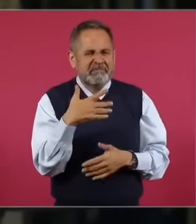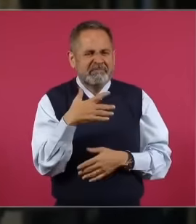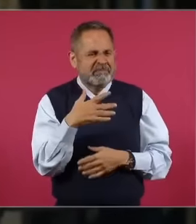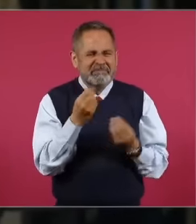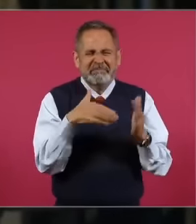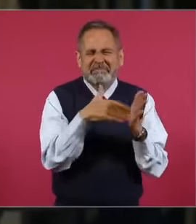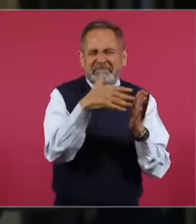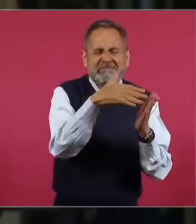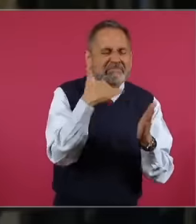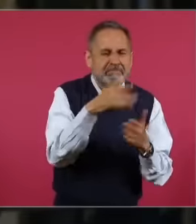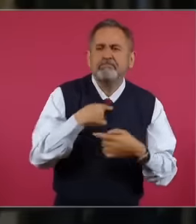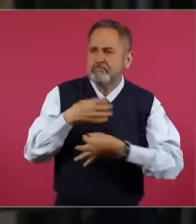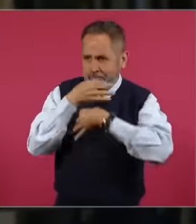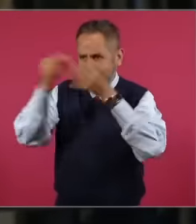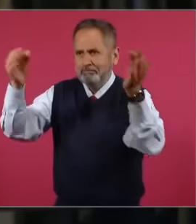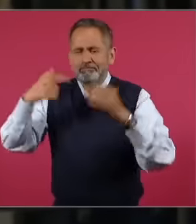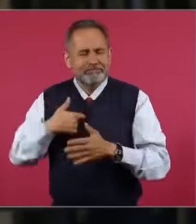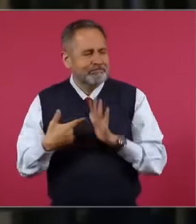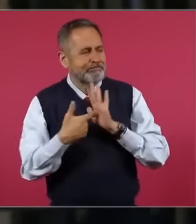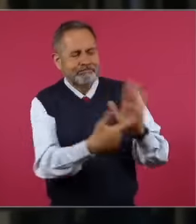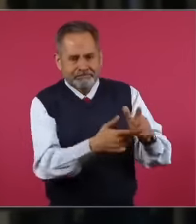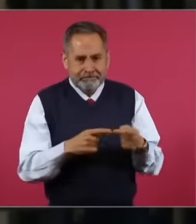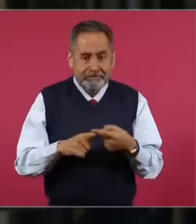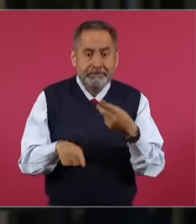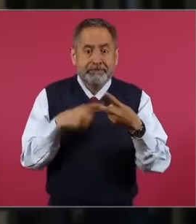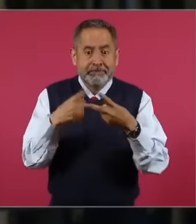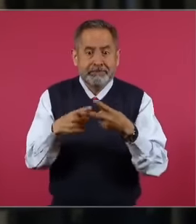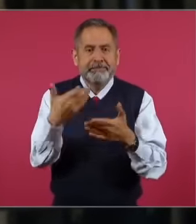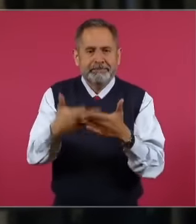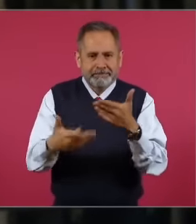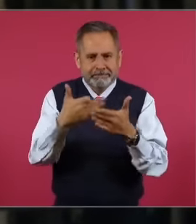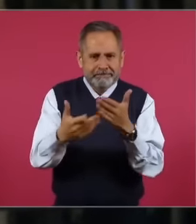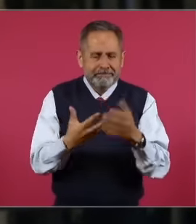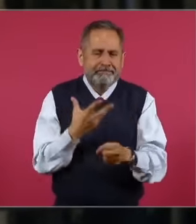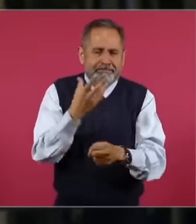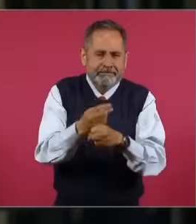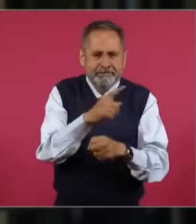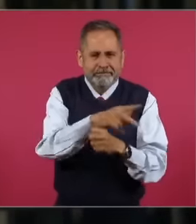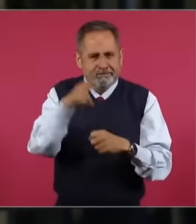that the recovery of the Hidalgo plant is still missing, Mr. President. I hope that the Lord